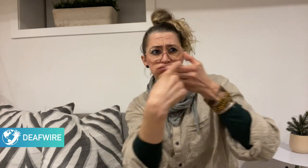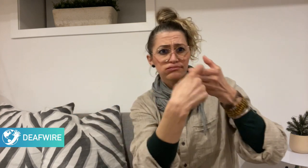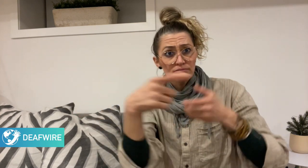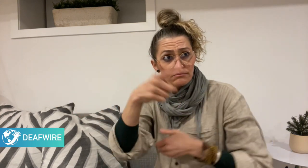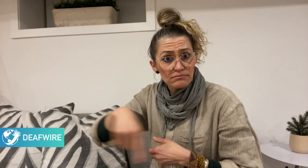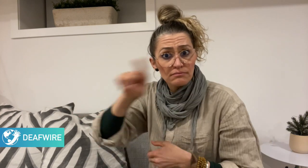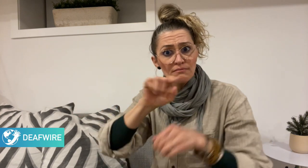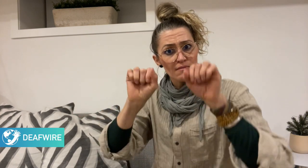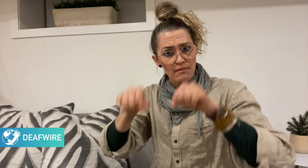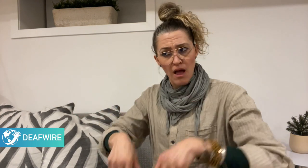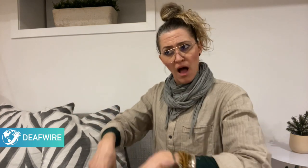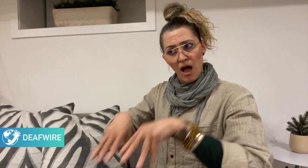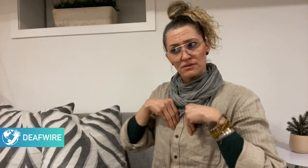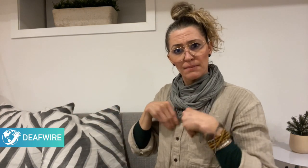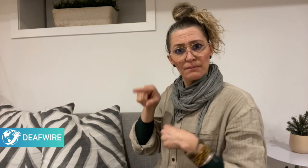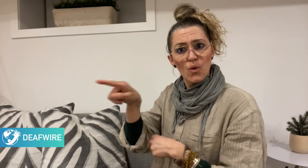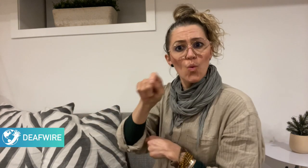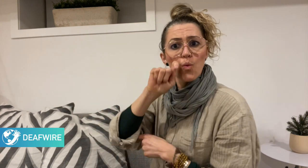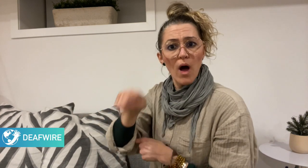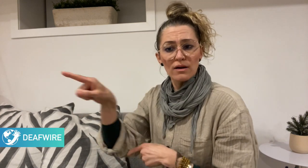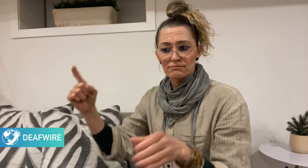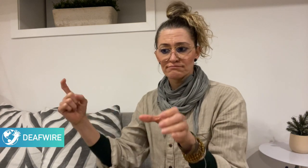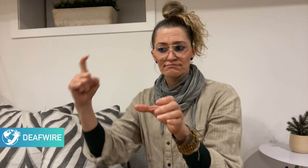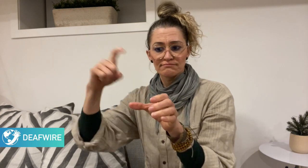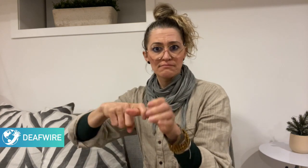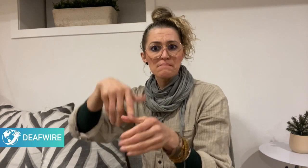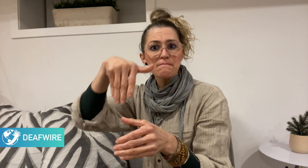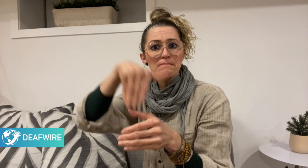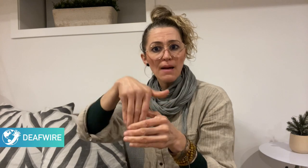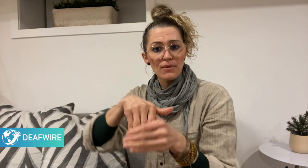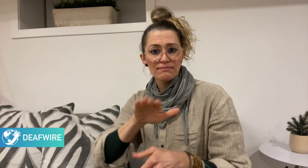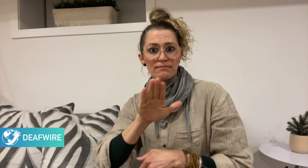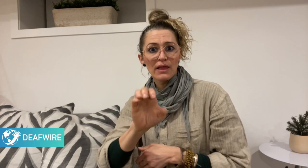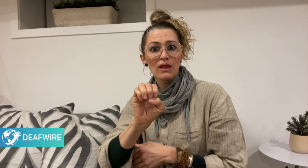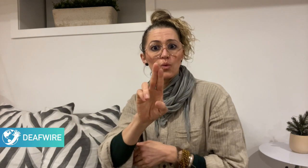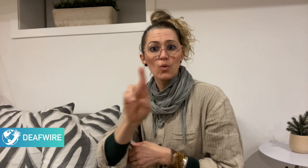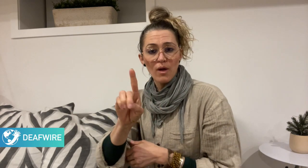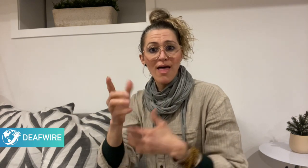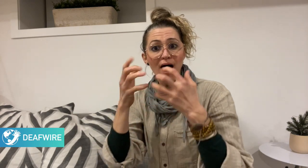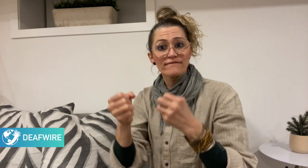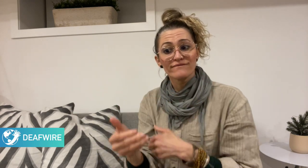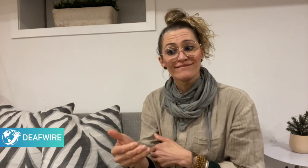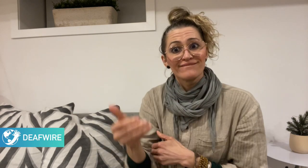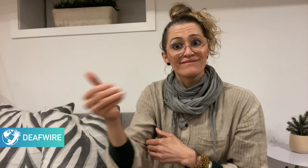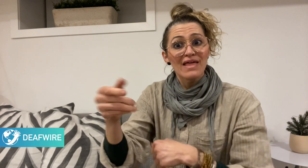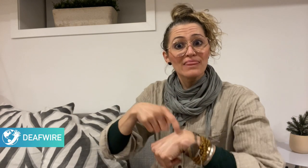to all of their associations to accept USD as a member